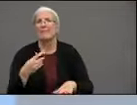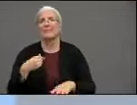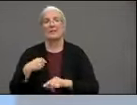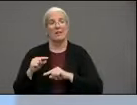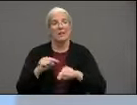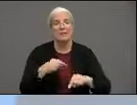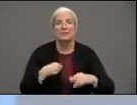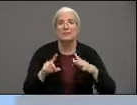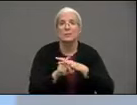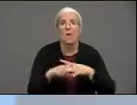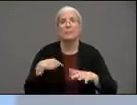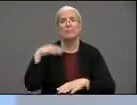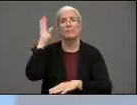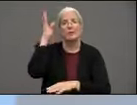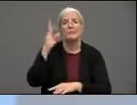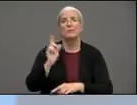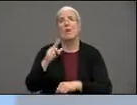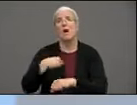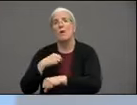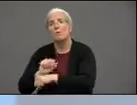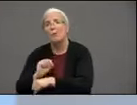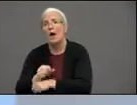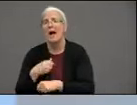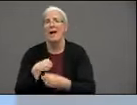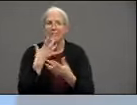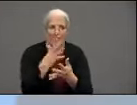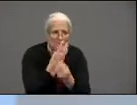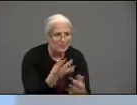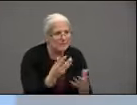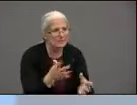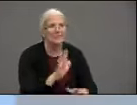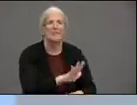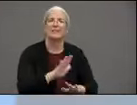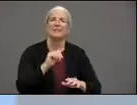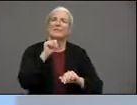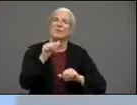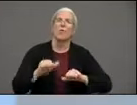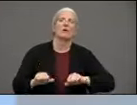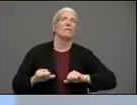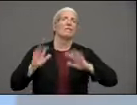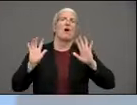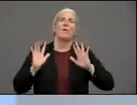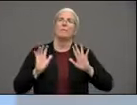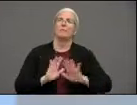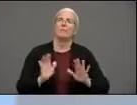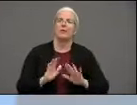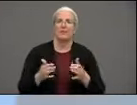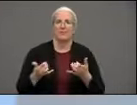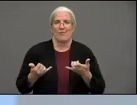give up right now we're we're in in trying times but do not give up on